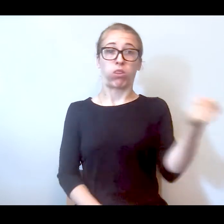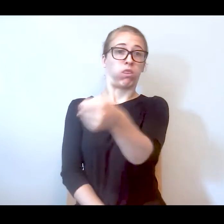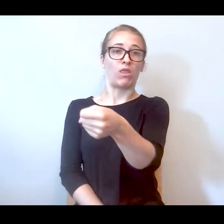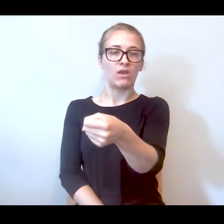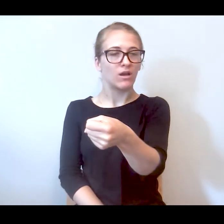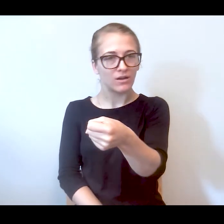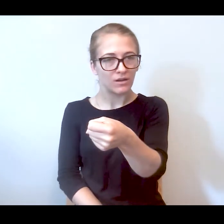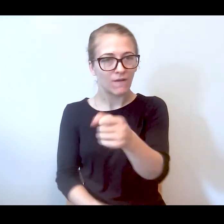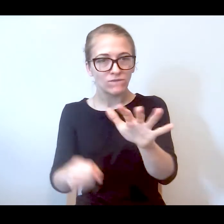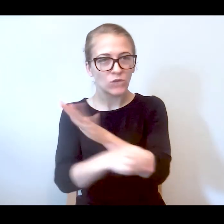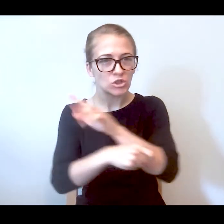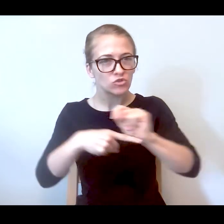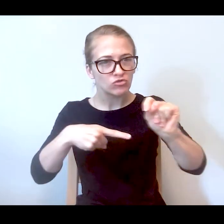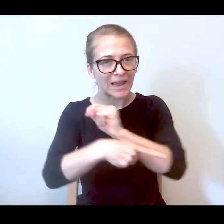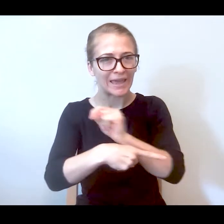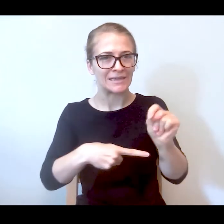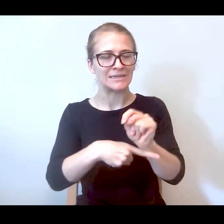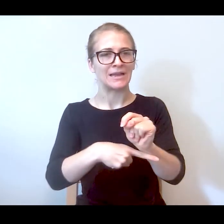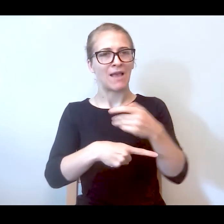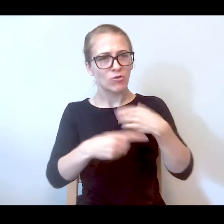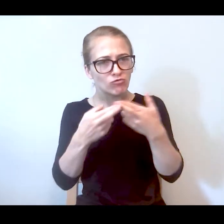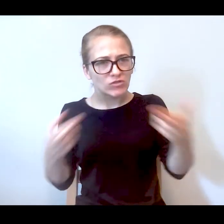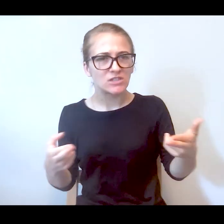wolves. We will equip them to be able to respond to